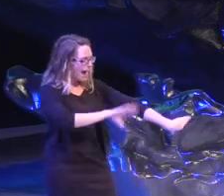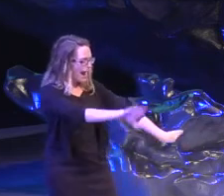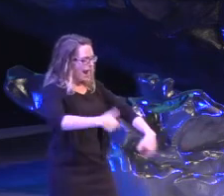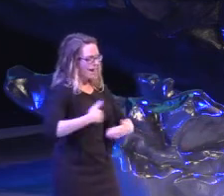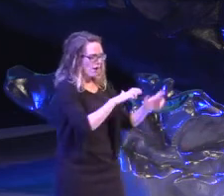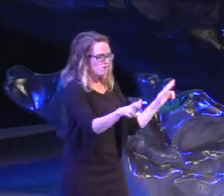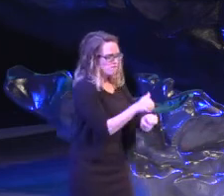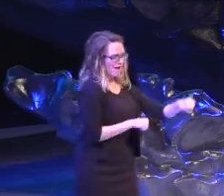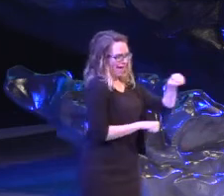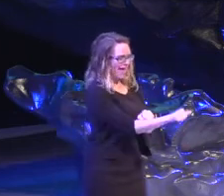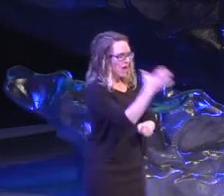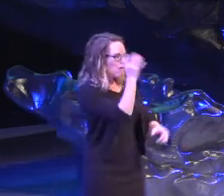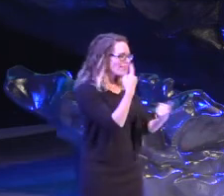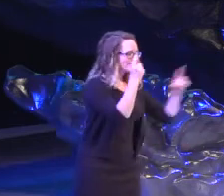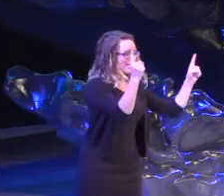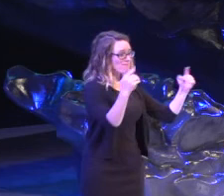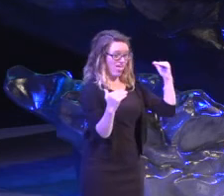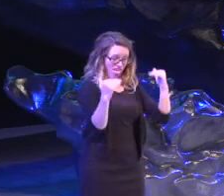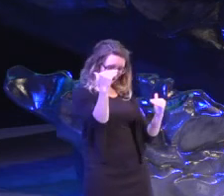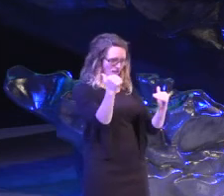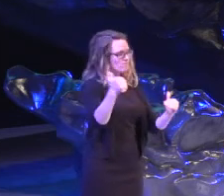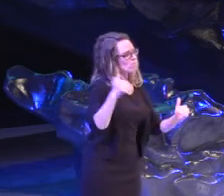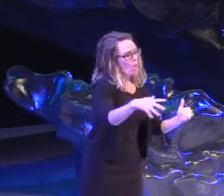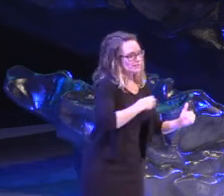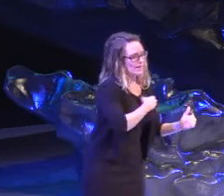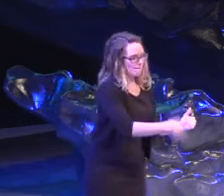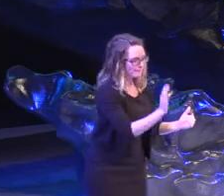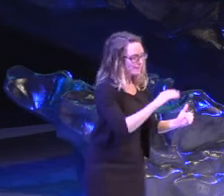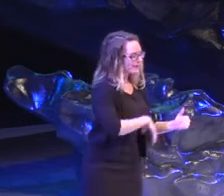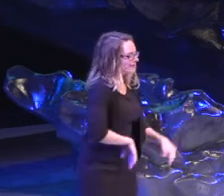But we're not accepting none of this